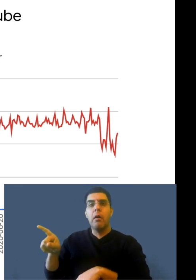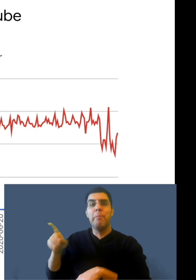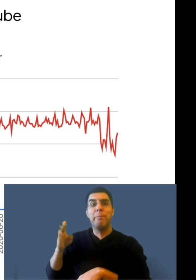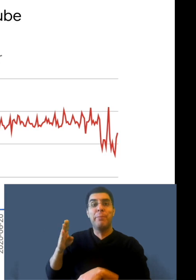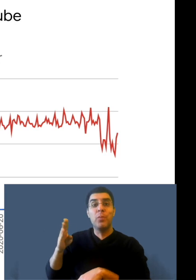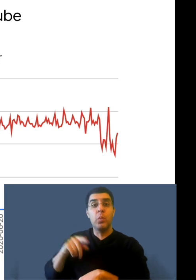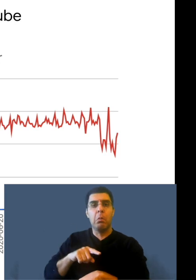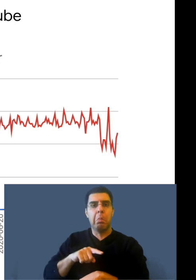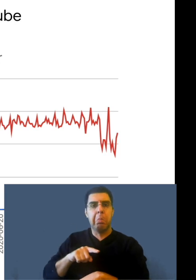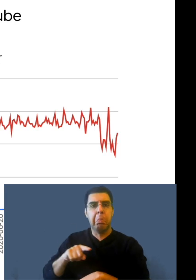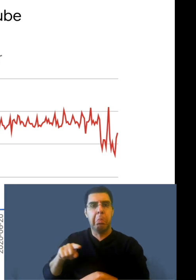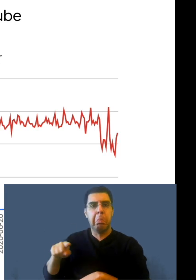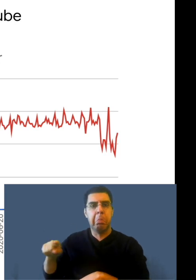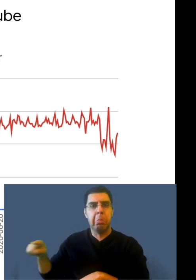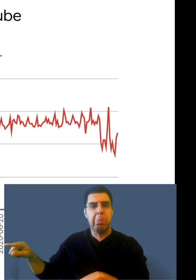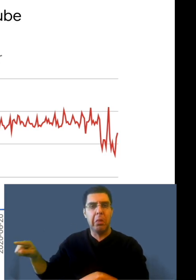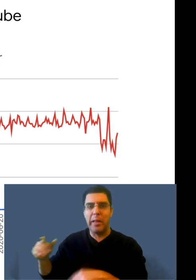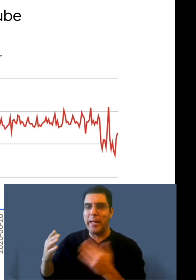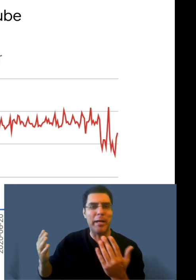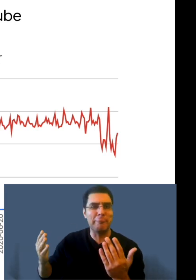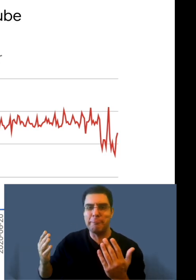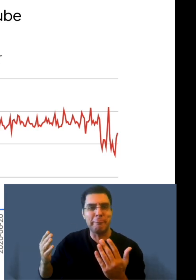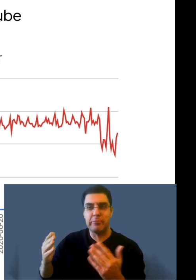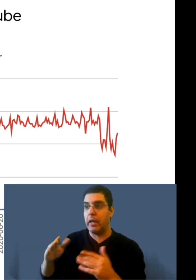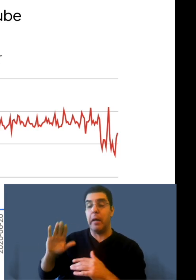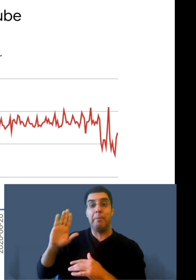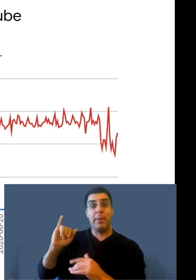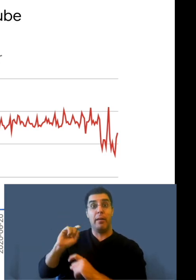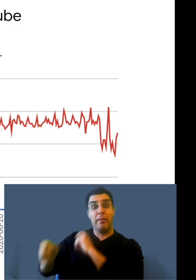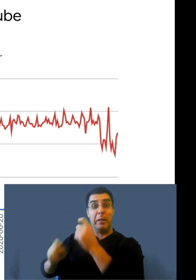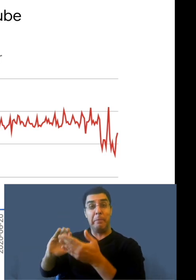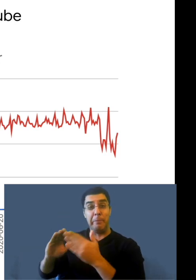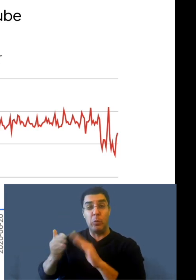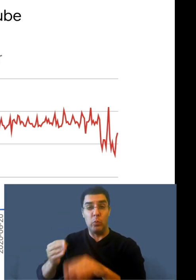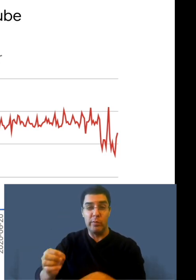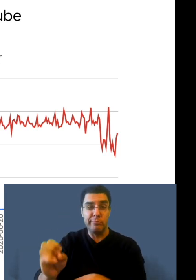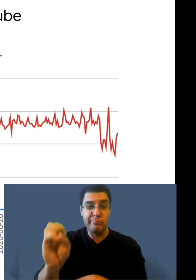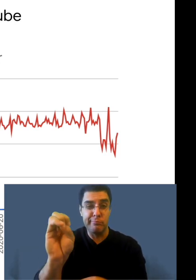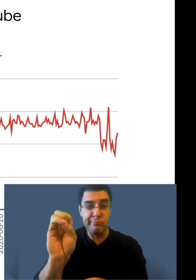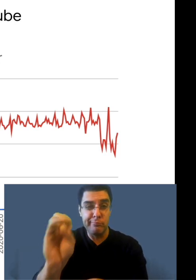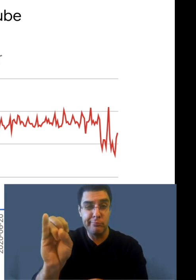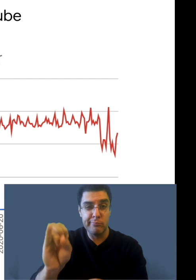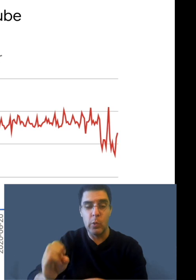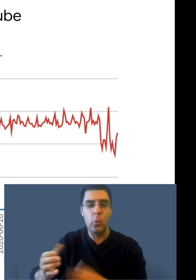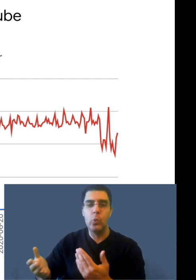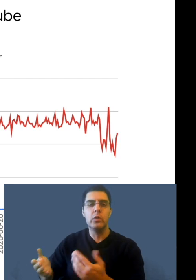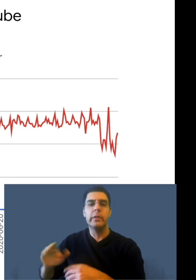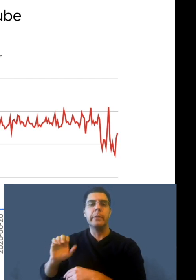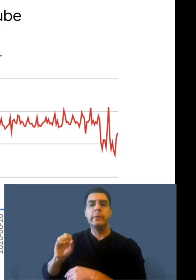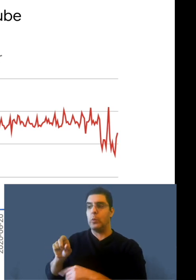So the number of crowd videos on a given day, you can see is basically like a blip at the bottom there.